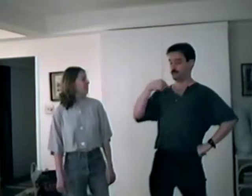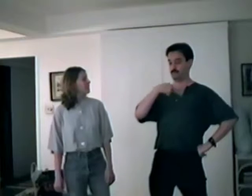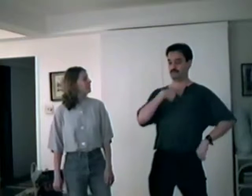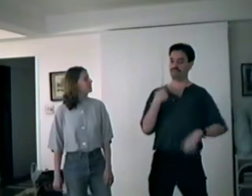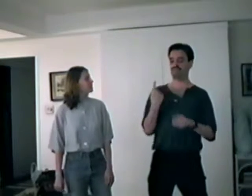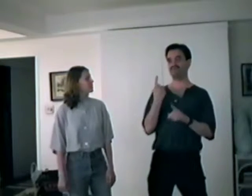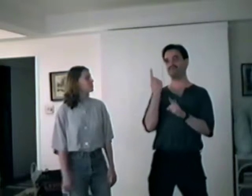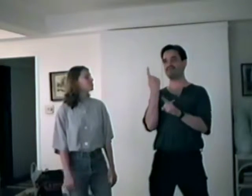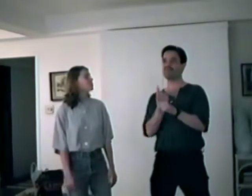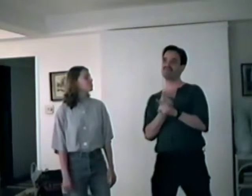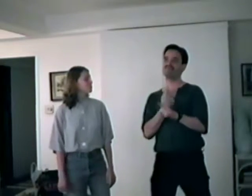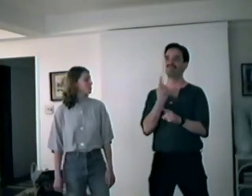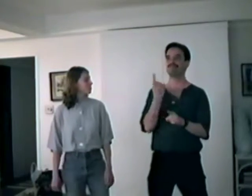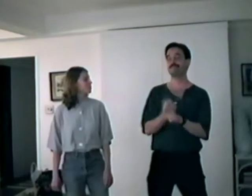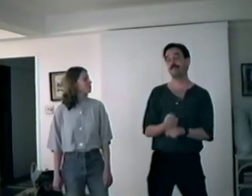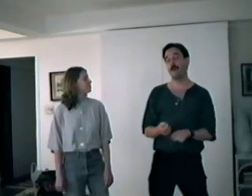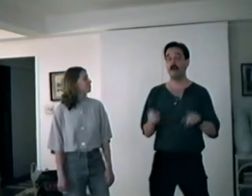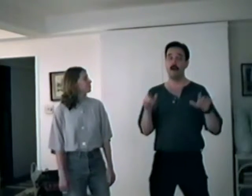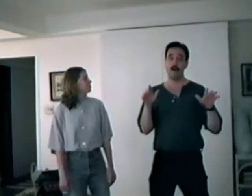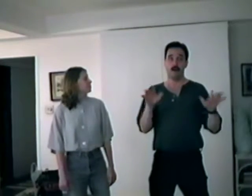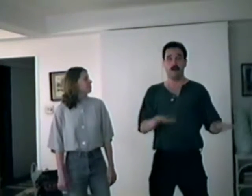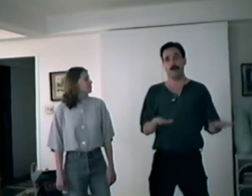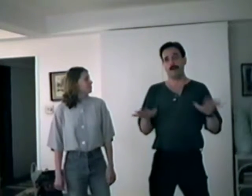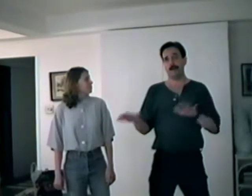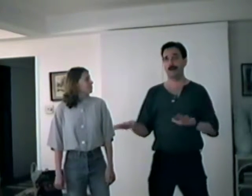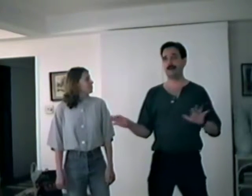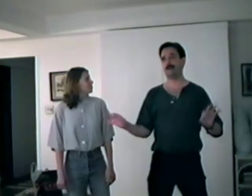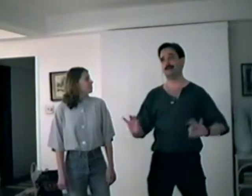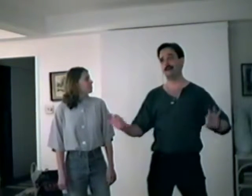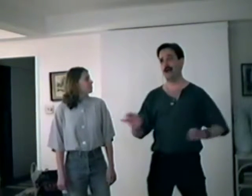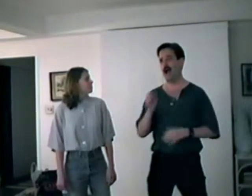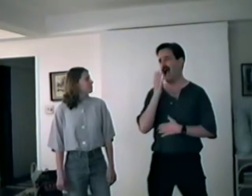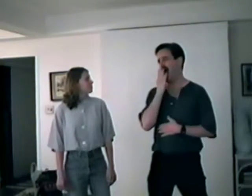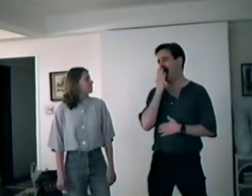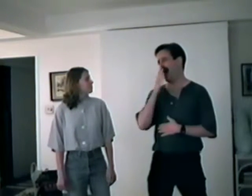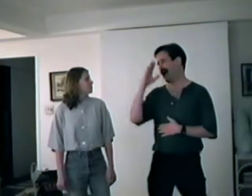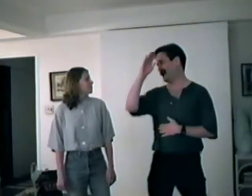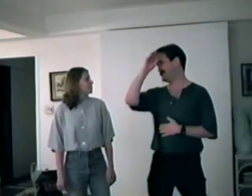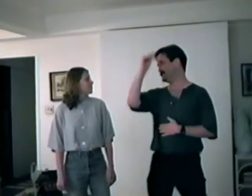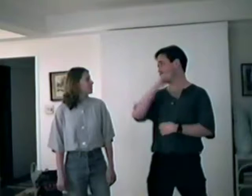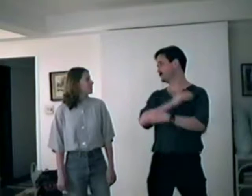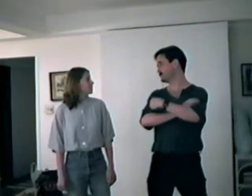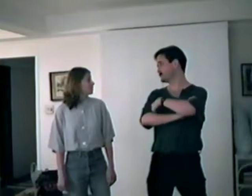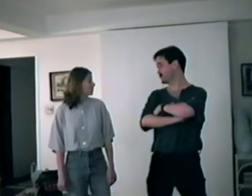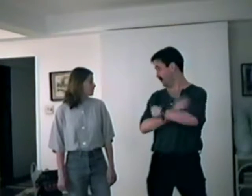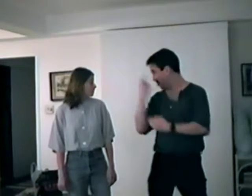If I were a very ordinary Ev'ry day thing,